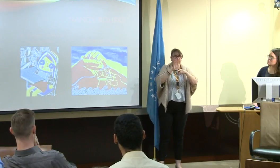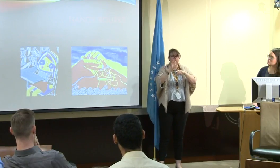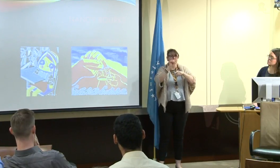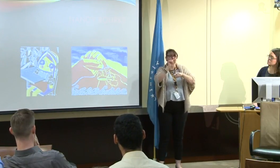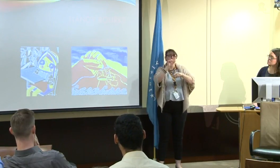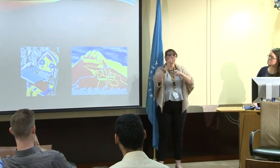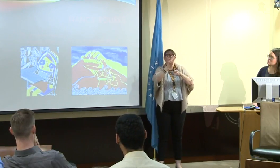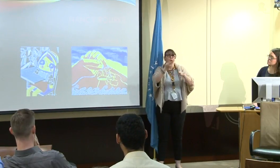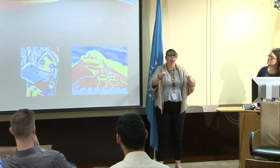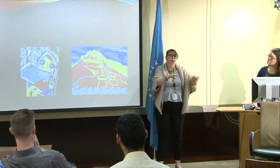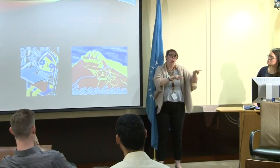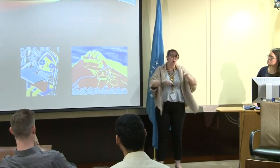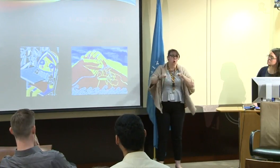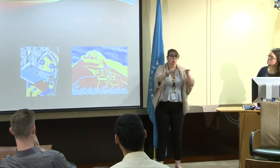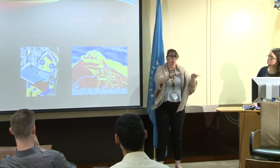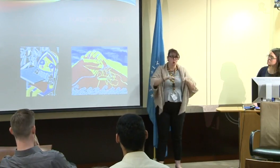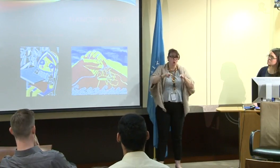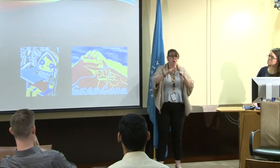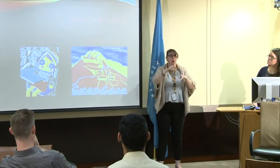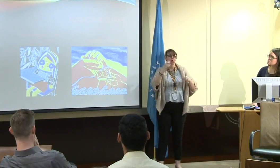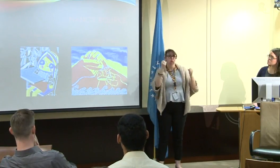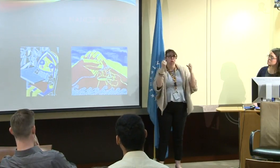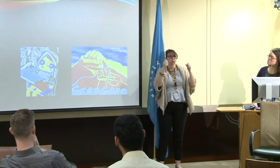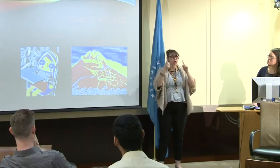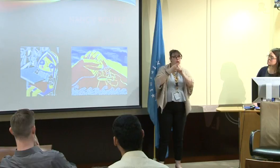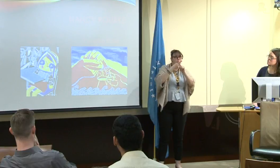from the National Association of the Deaf and their view